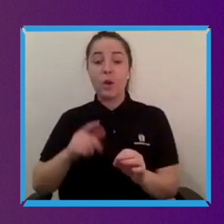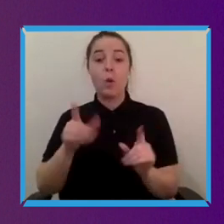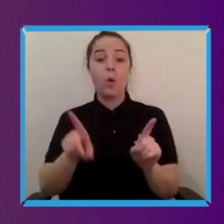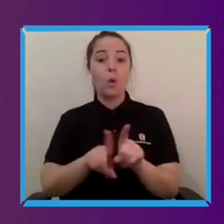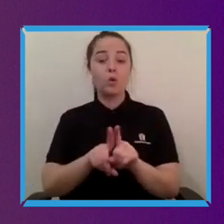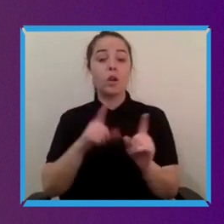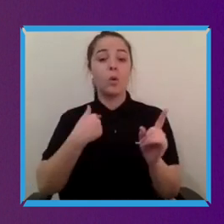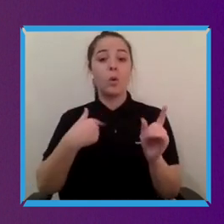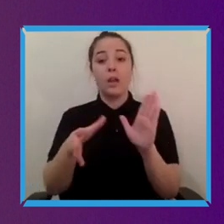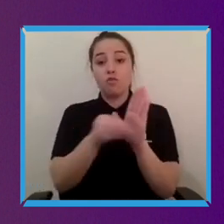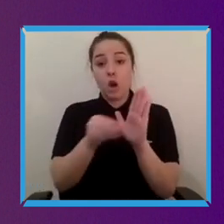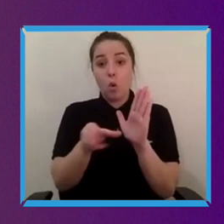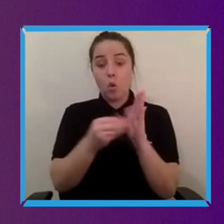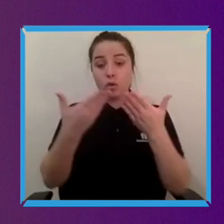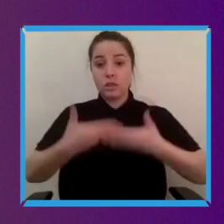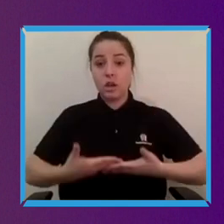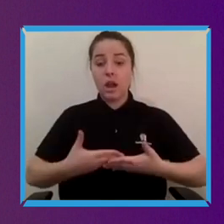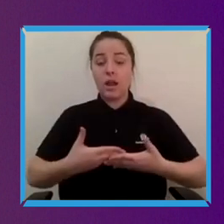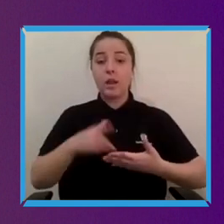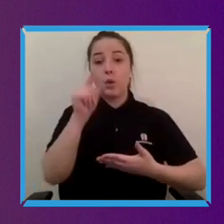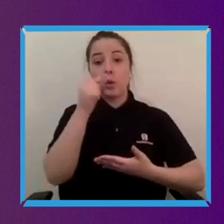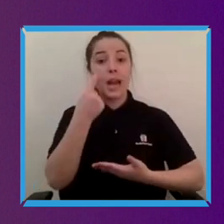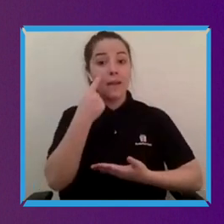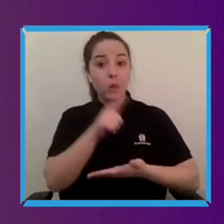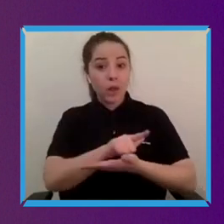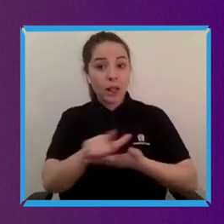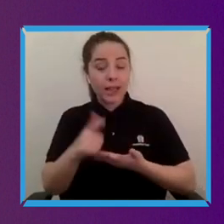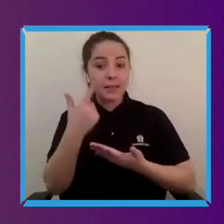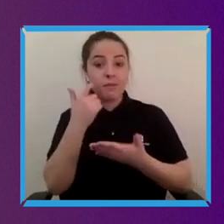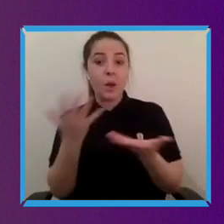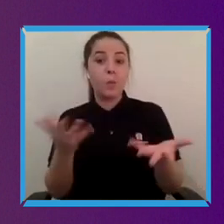afterwards as well. You can look at that on our YouTube channel.